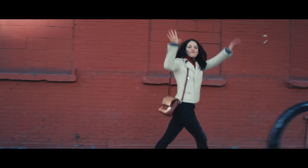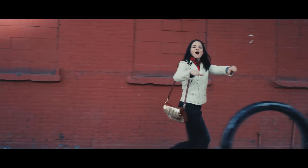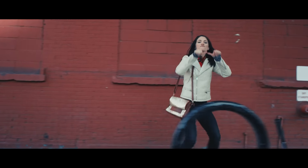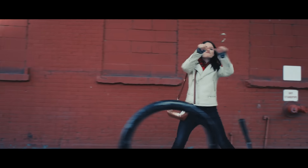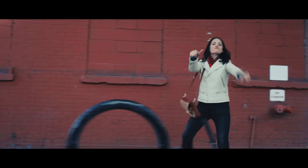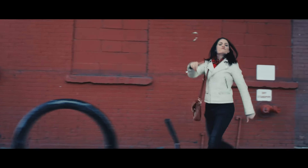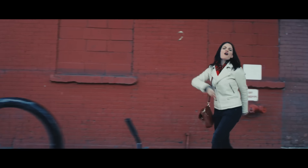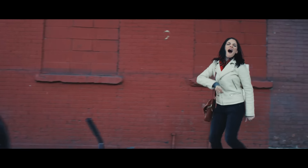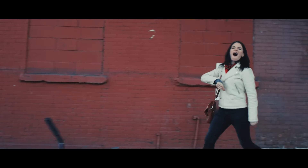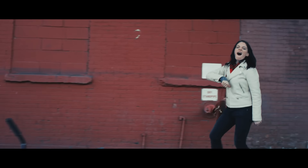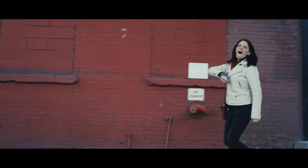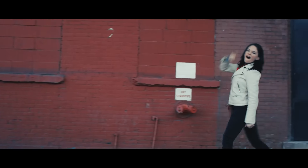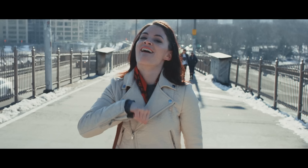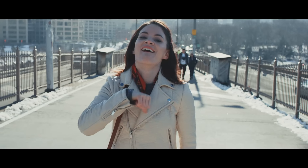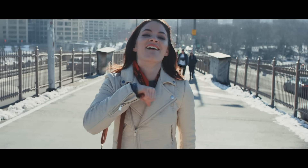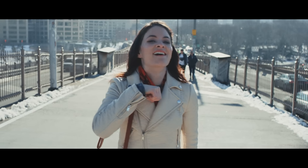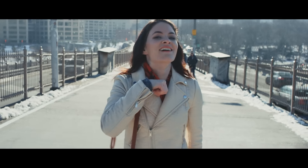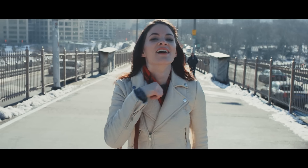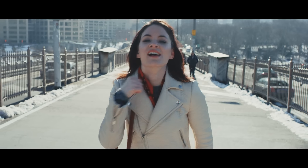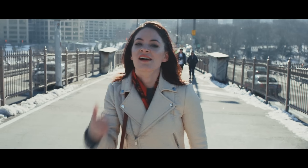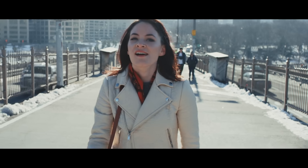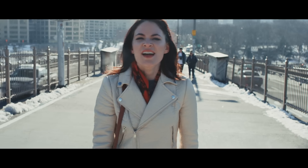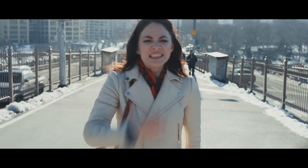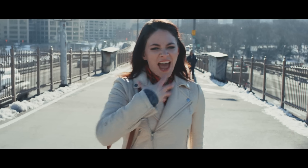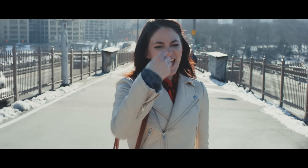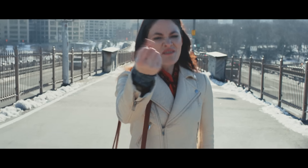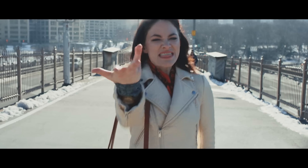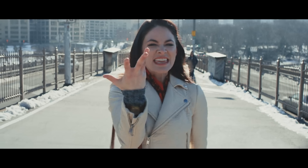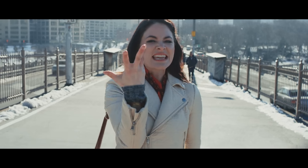GIVING UP MY PRIDE TAKE OR LEAVE,